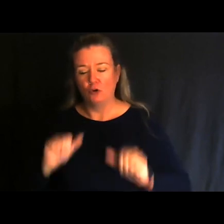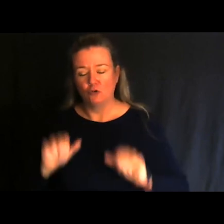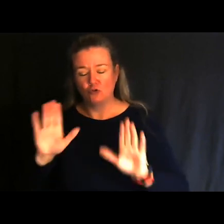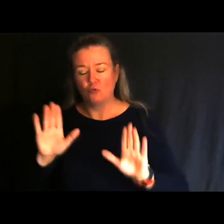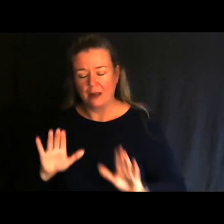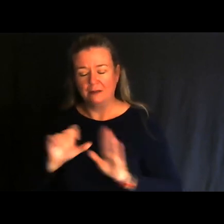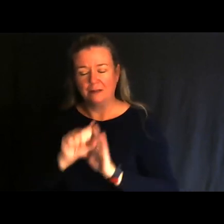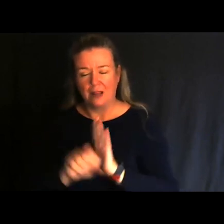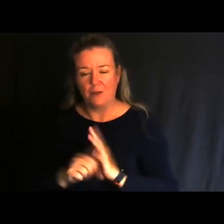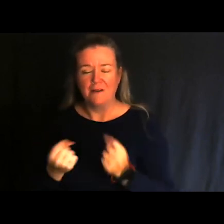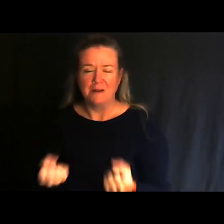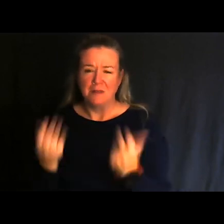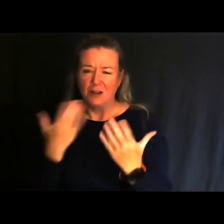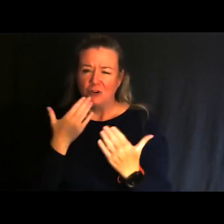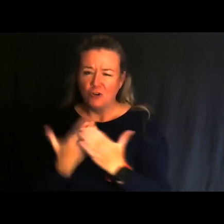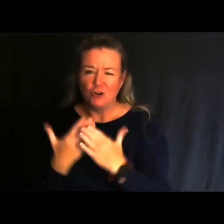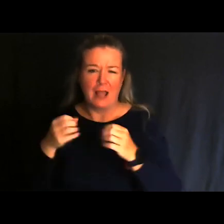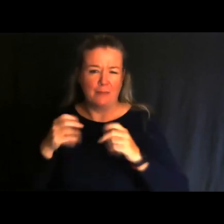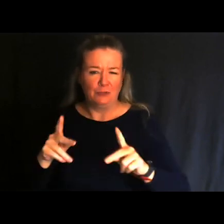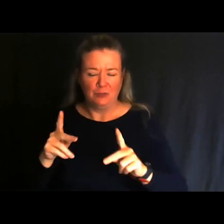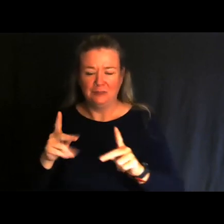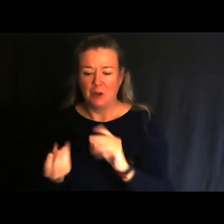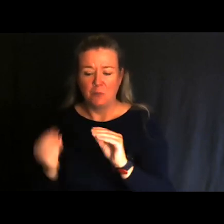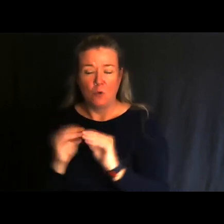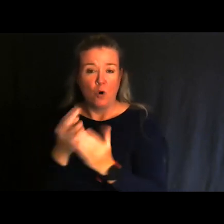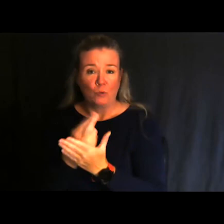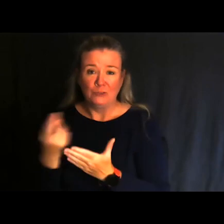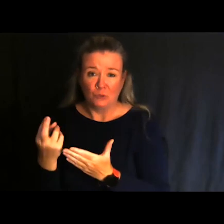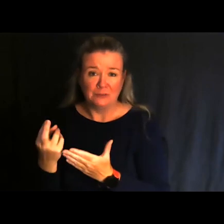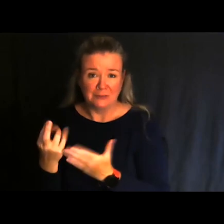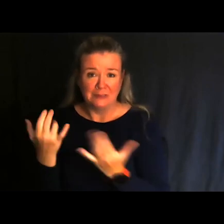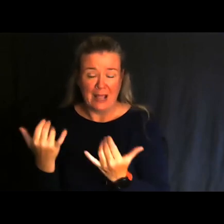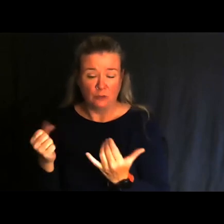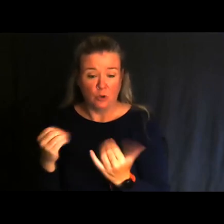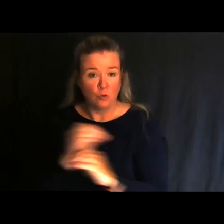We have lots of opportunities, even more resources, so there's no reason why we can't get back